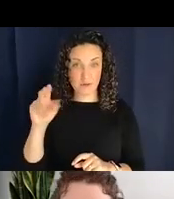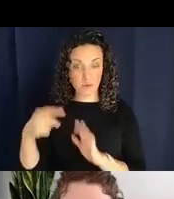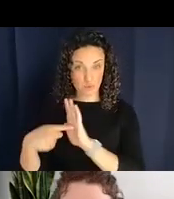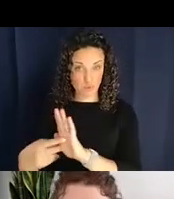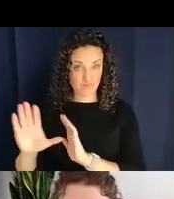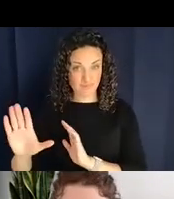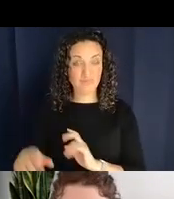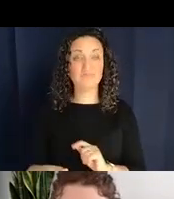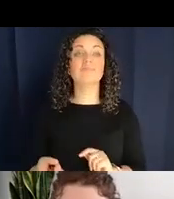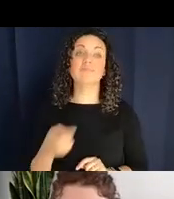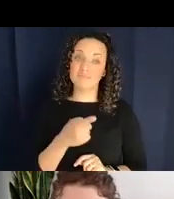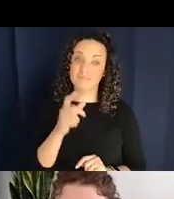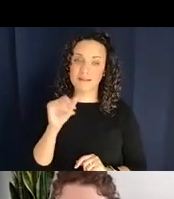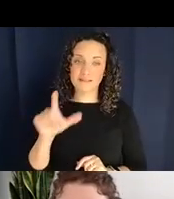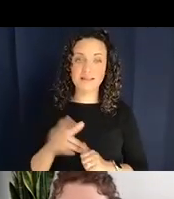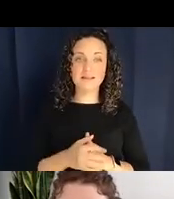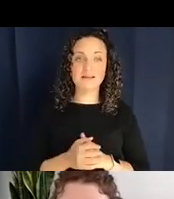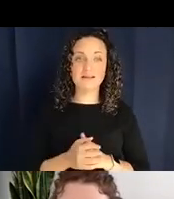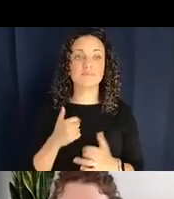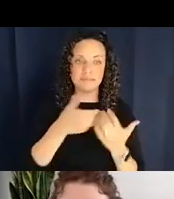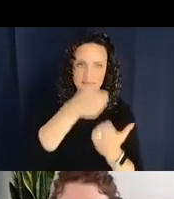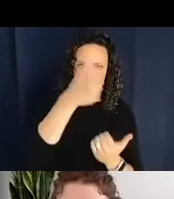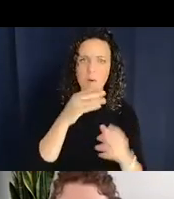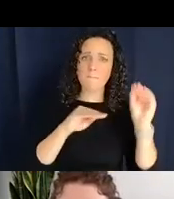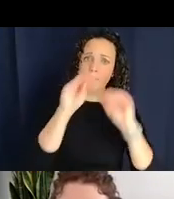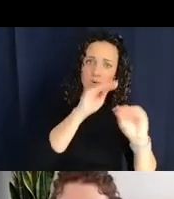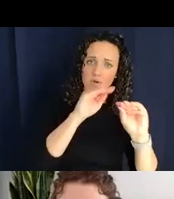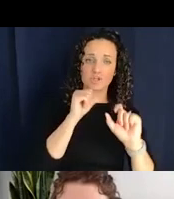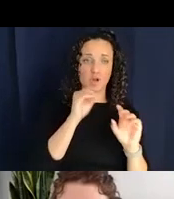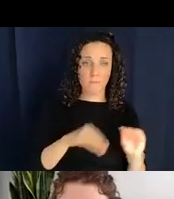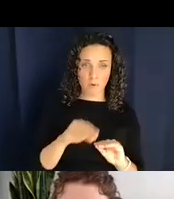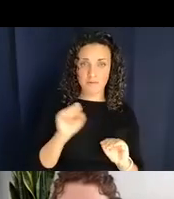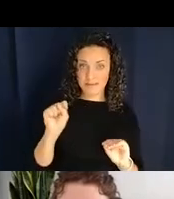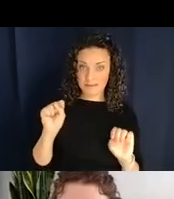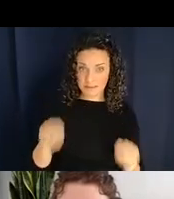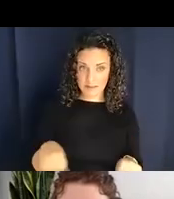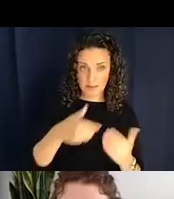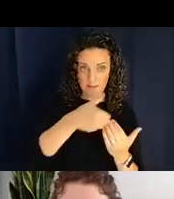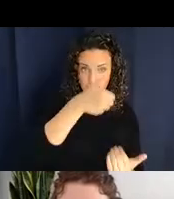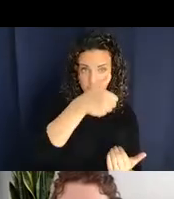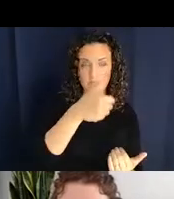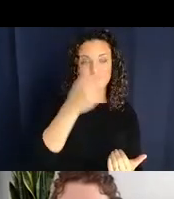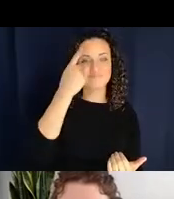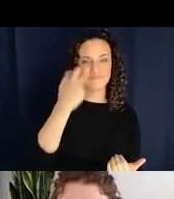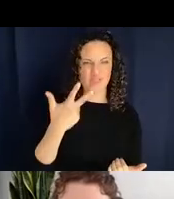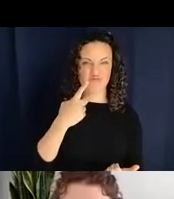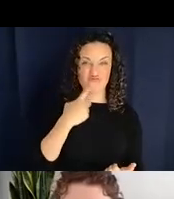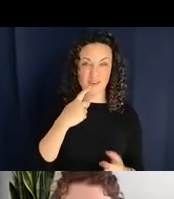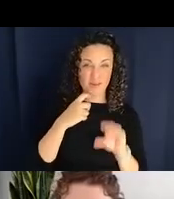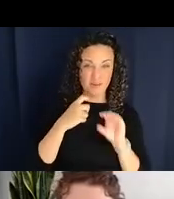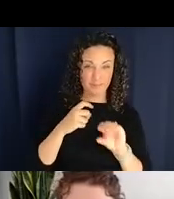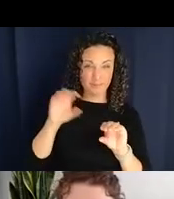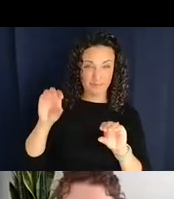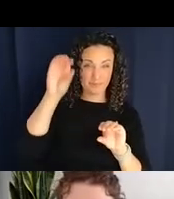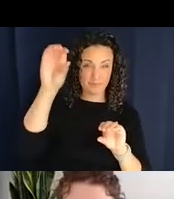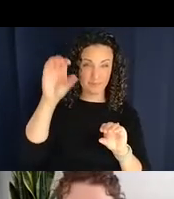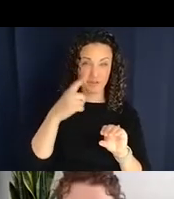into motion non-motion, but these three red bolded examples here are basically kind of